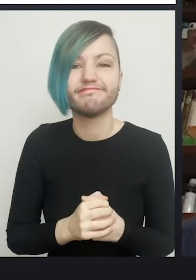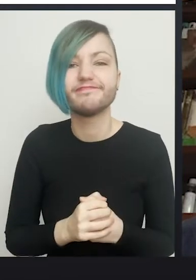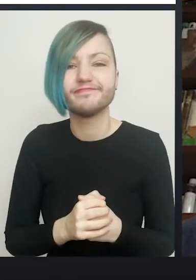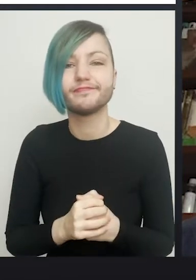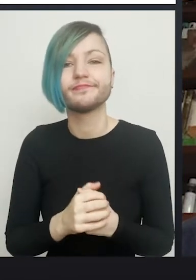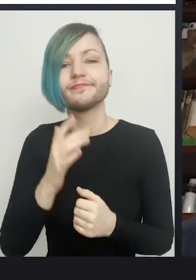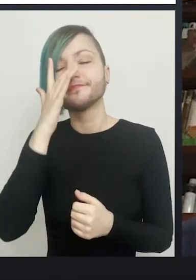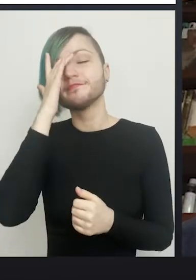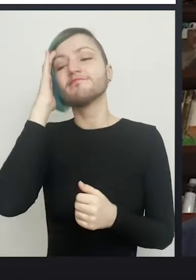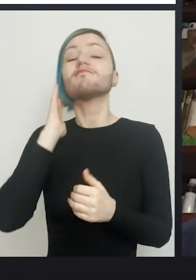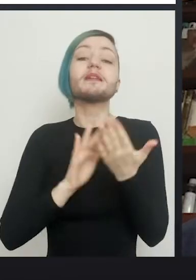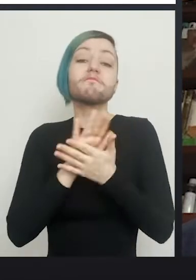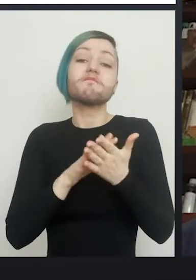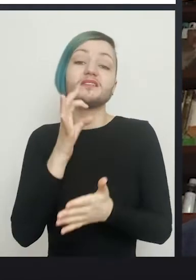So we do ask patients to lose weight.